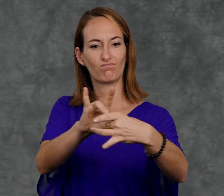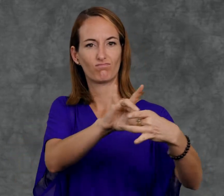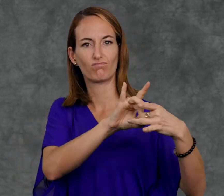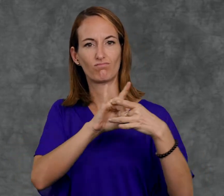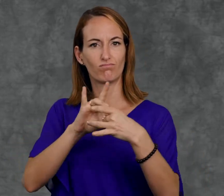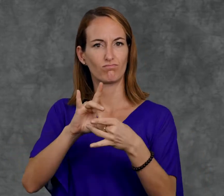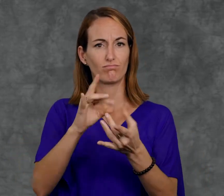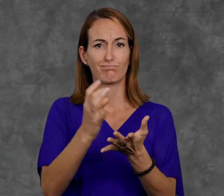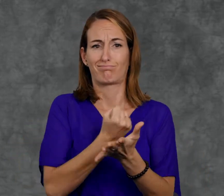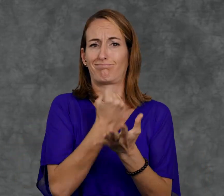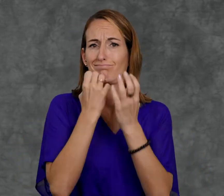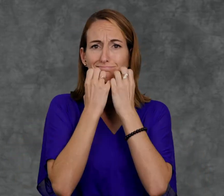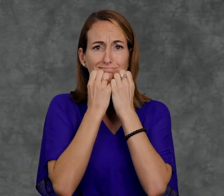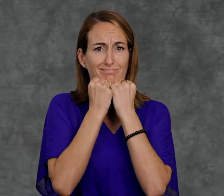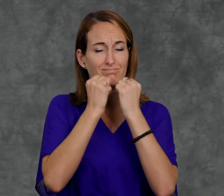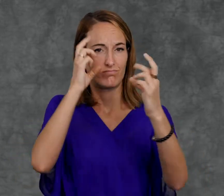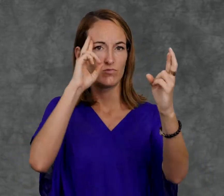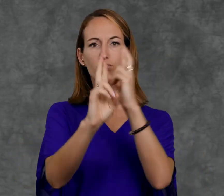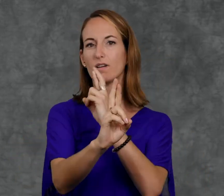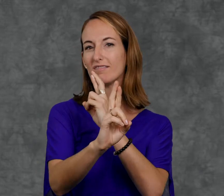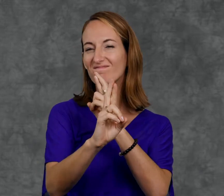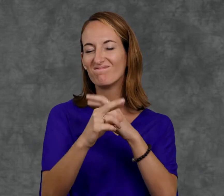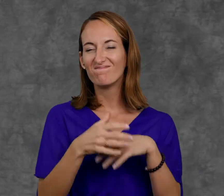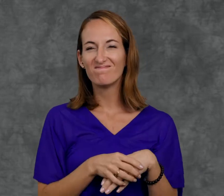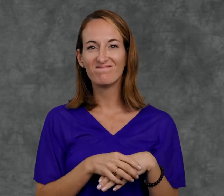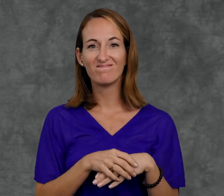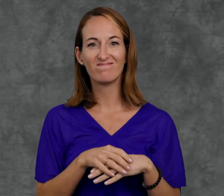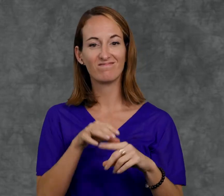their guardians (if they have one), their friends and family.